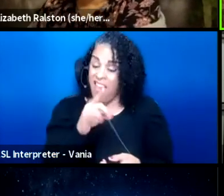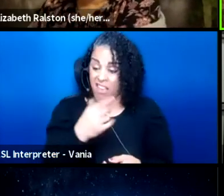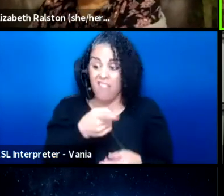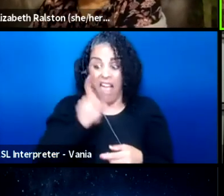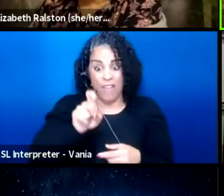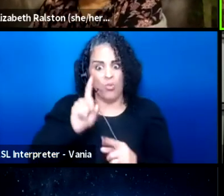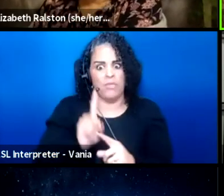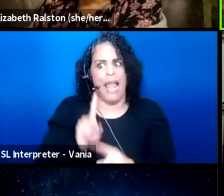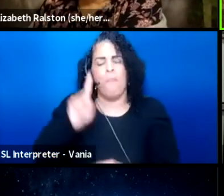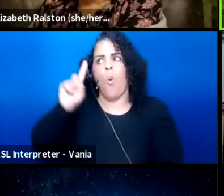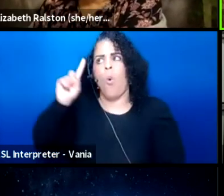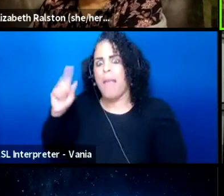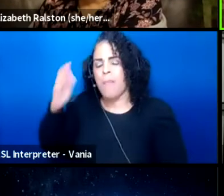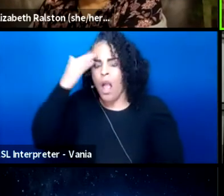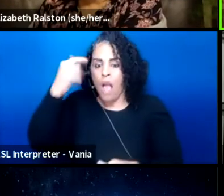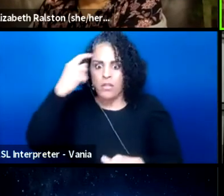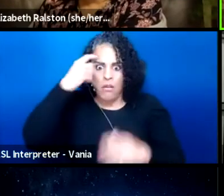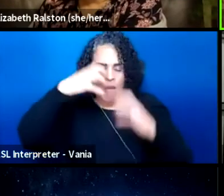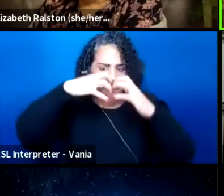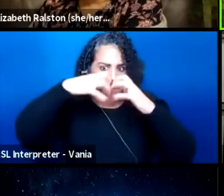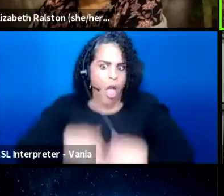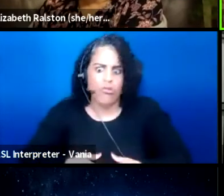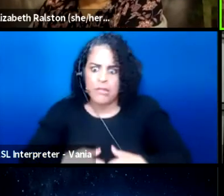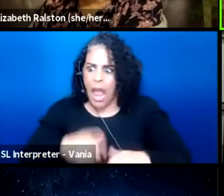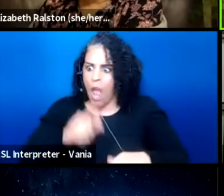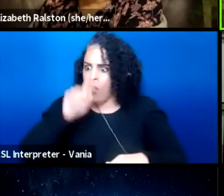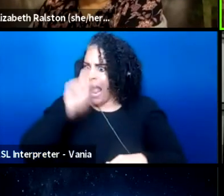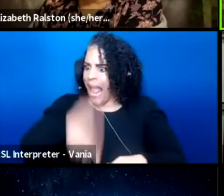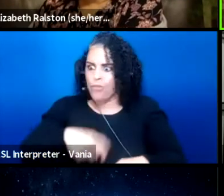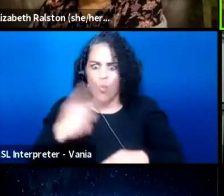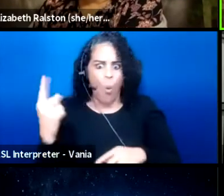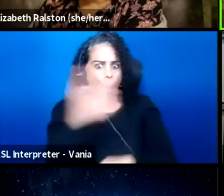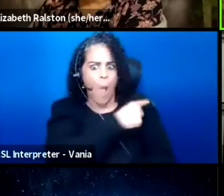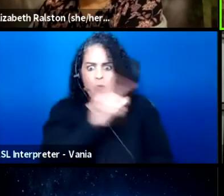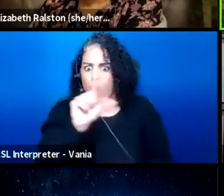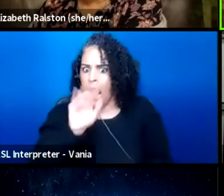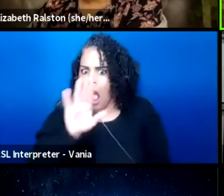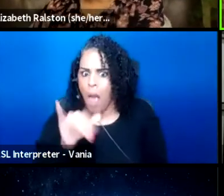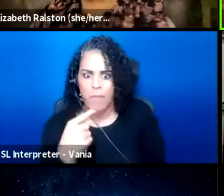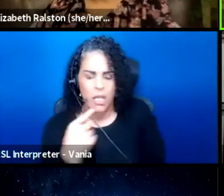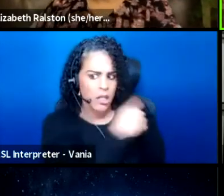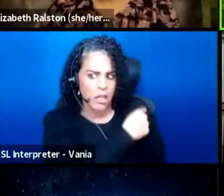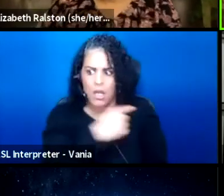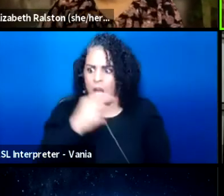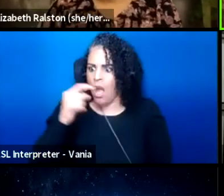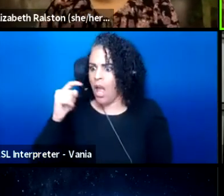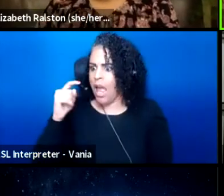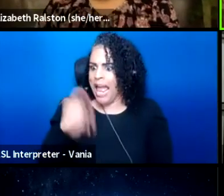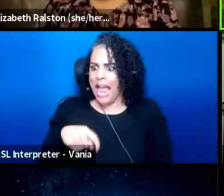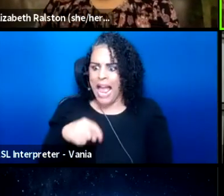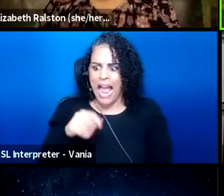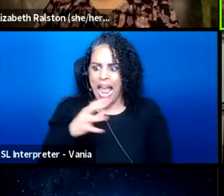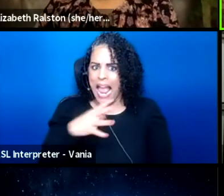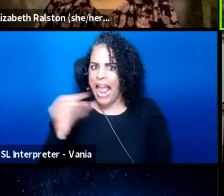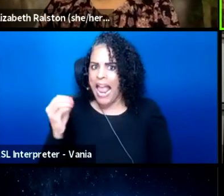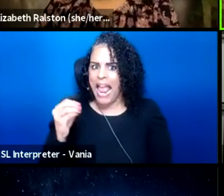because of like, meltdowns. I've had to like go out into the lobby, and if I, and it made me really sad